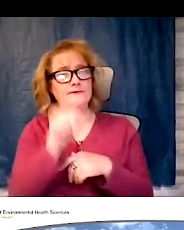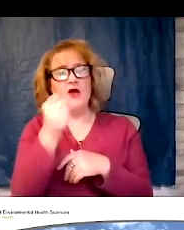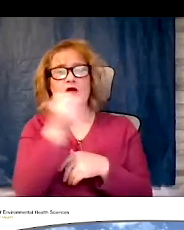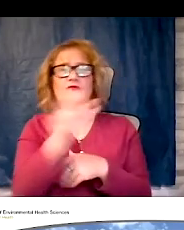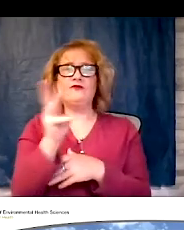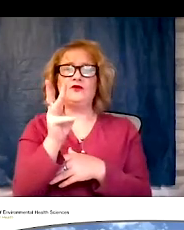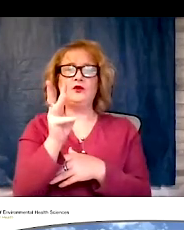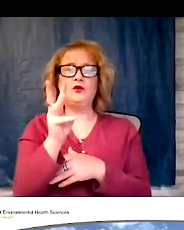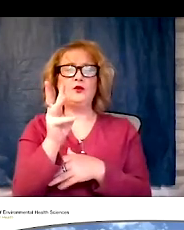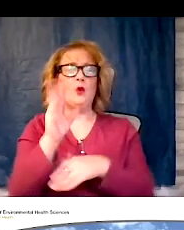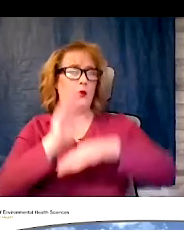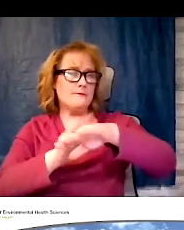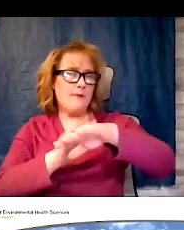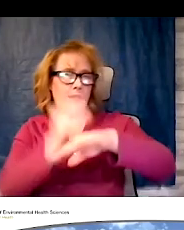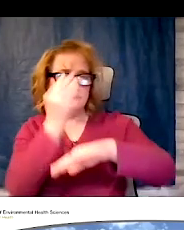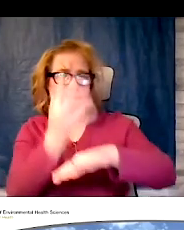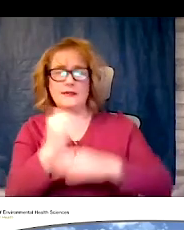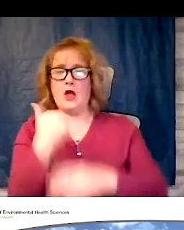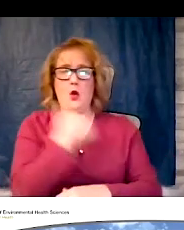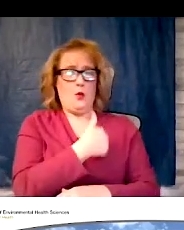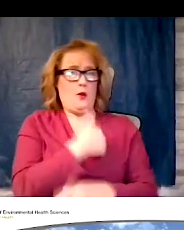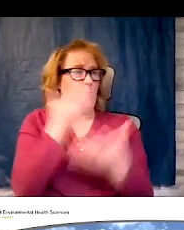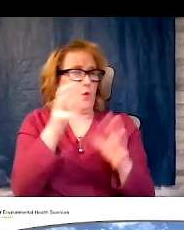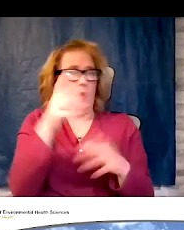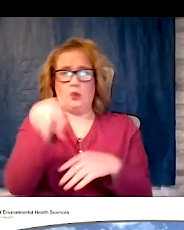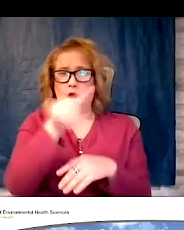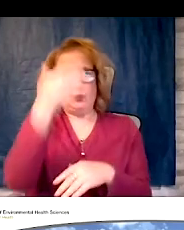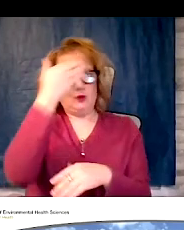We don't want you to forget. This session is being recorded